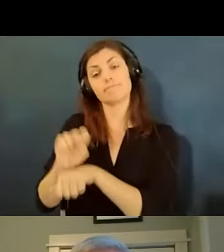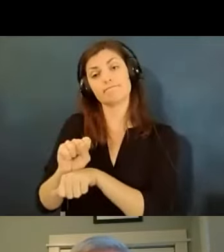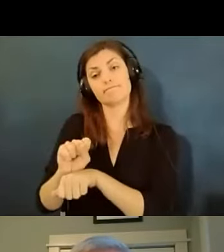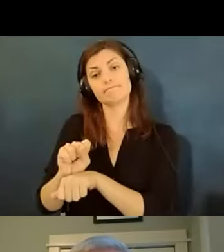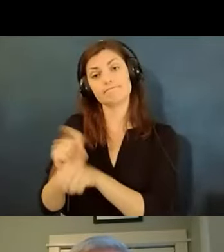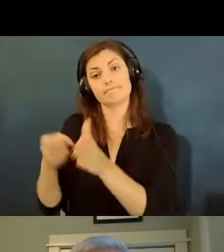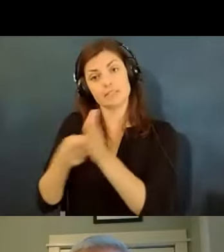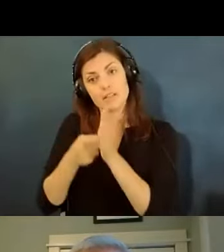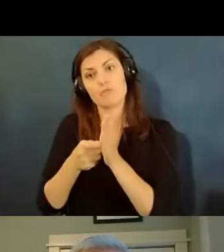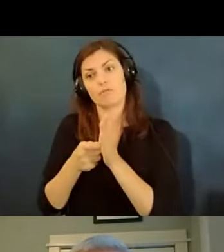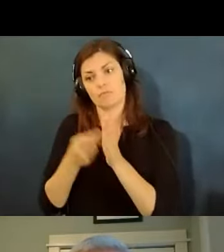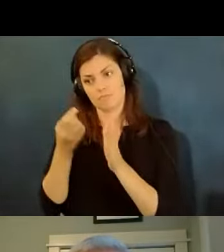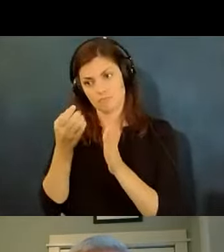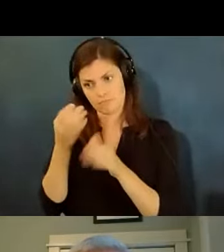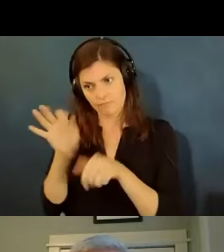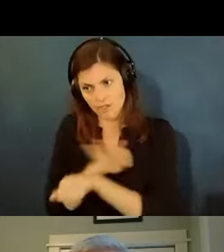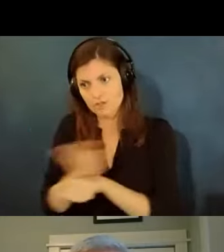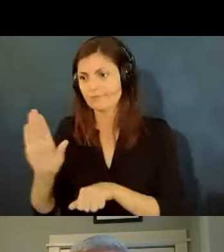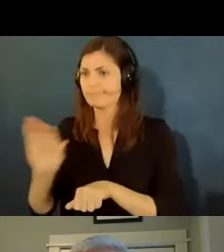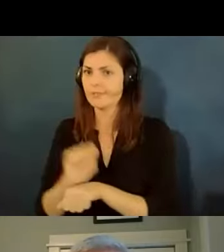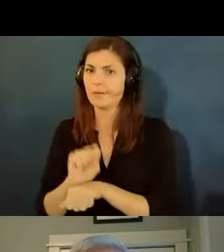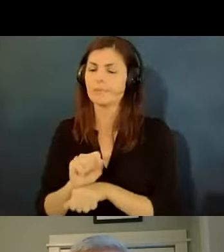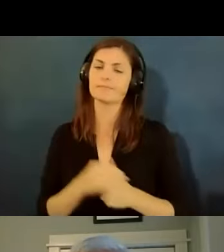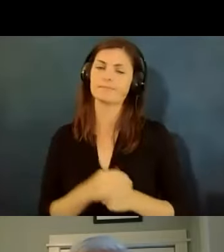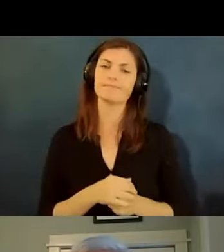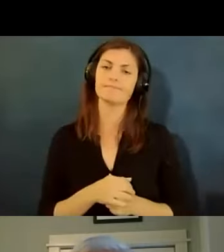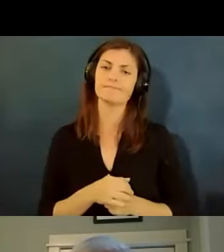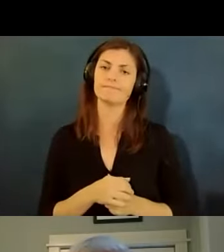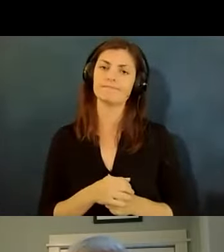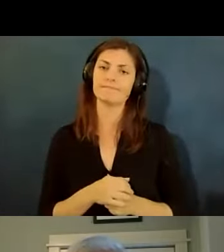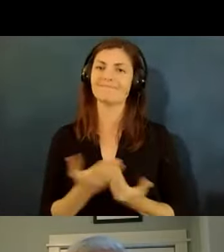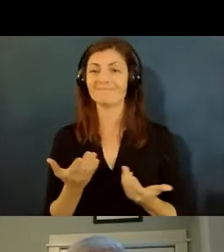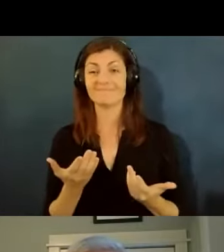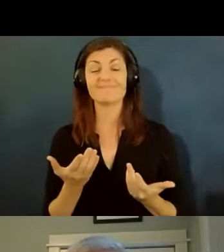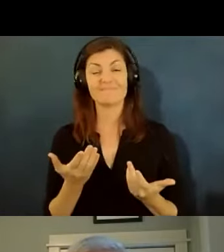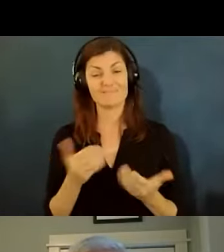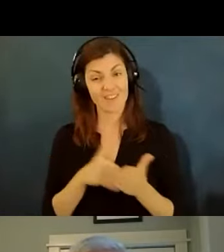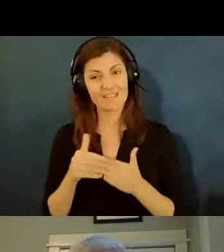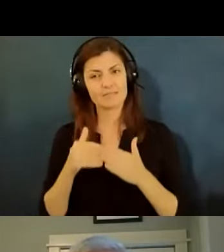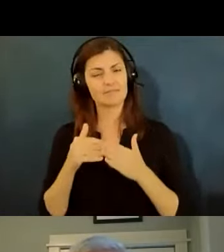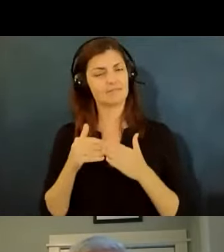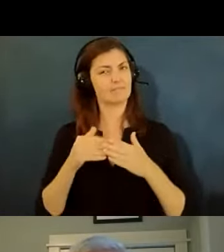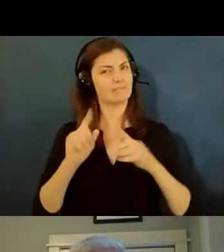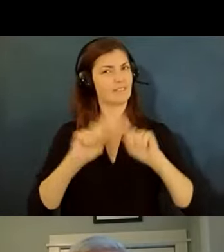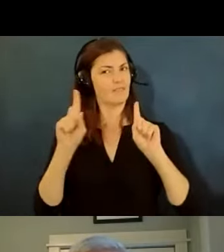and often in these cases we have a difference of agreement with the employer about that the